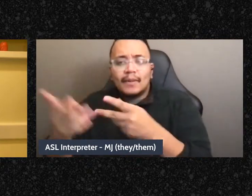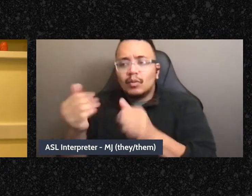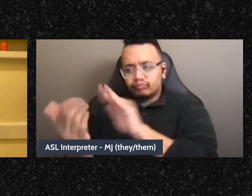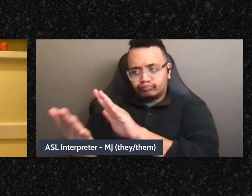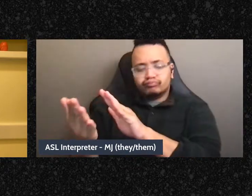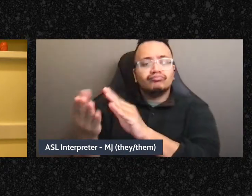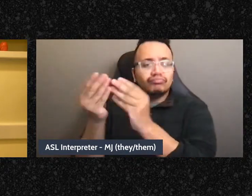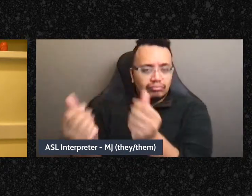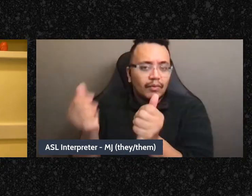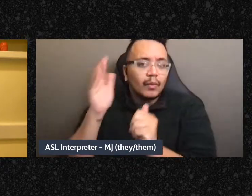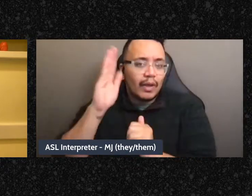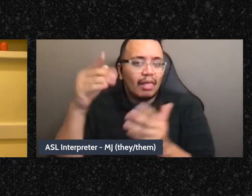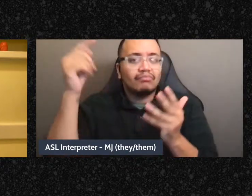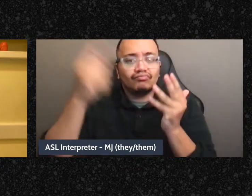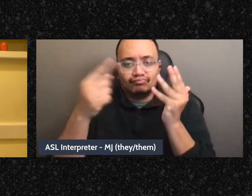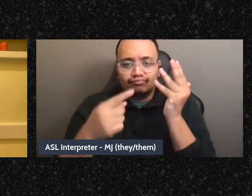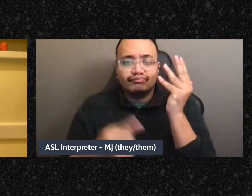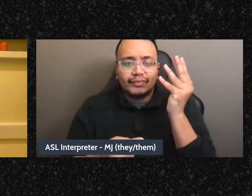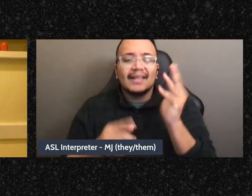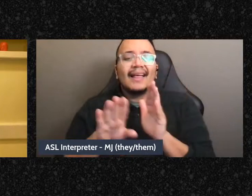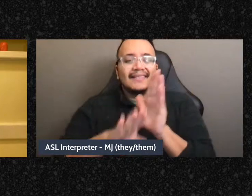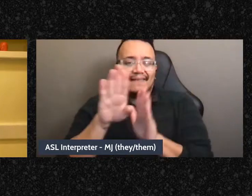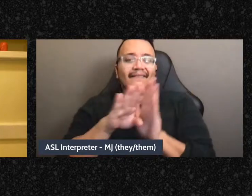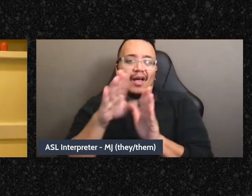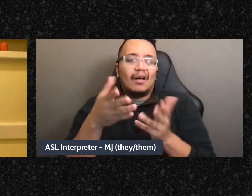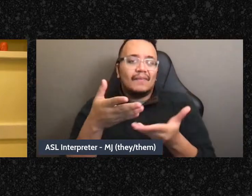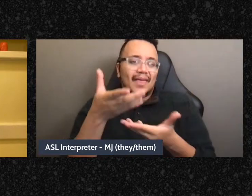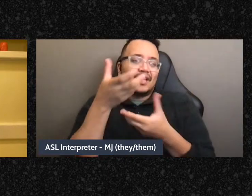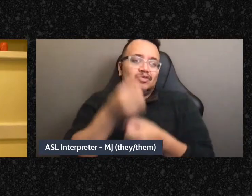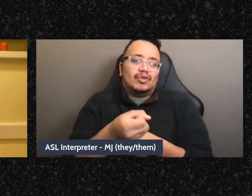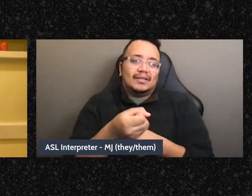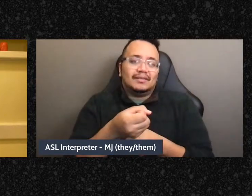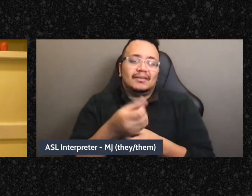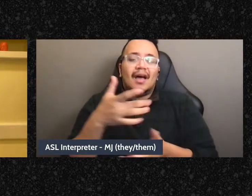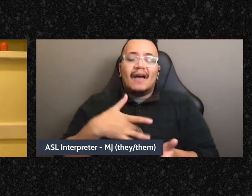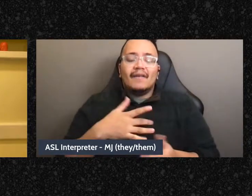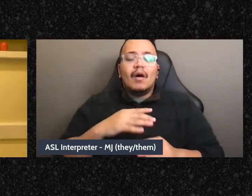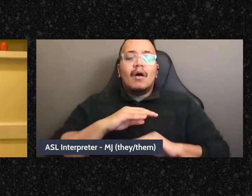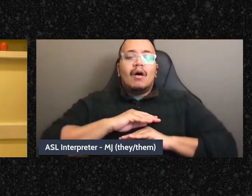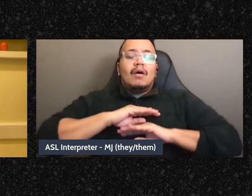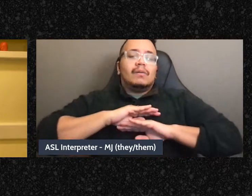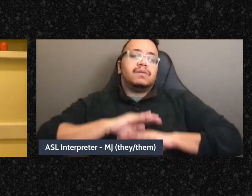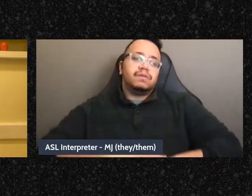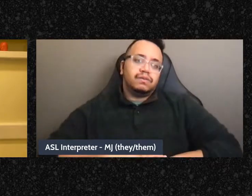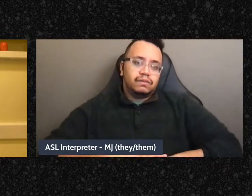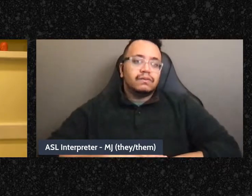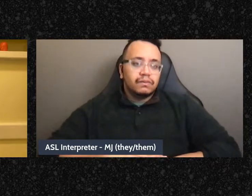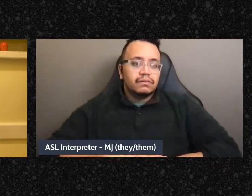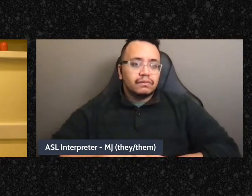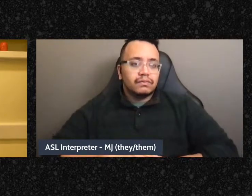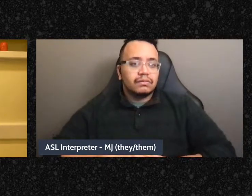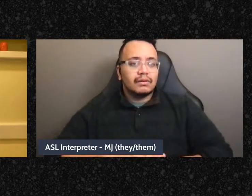things make it possible that I might feel more trusting or that I might act more trustworthy